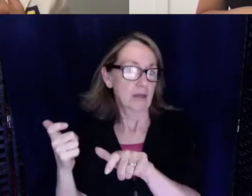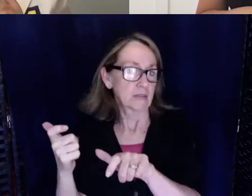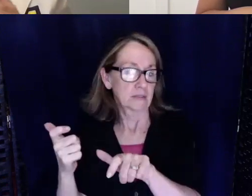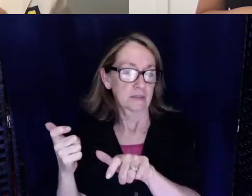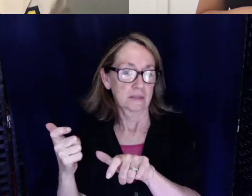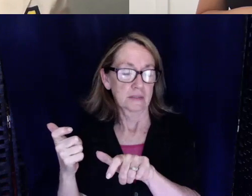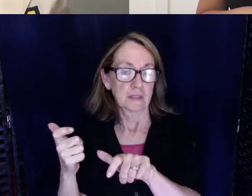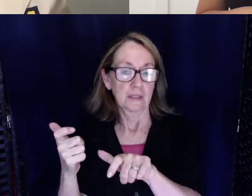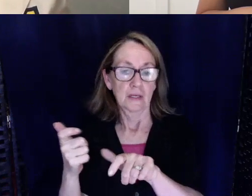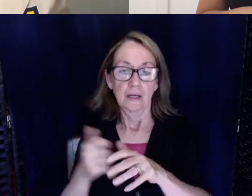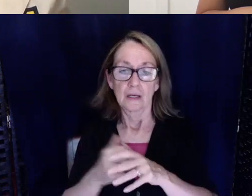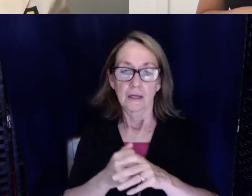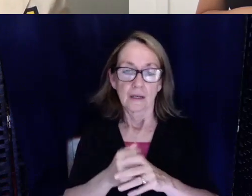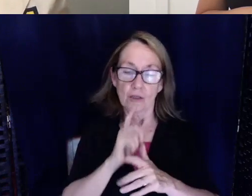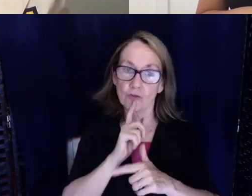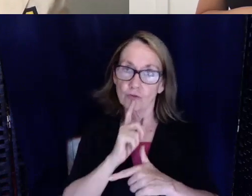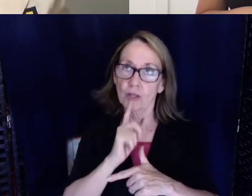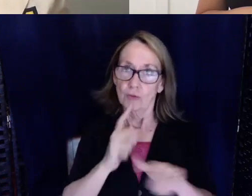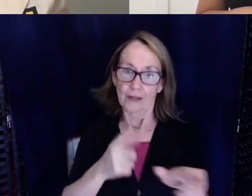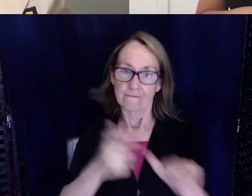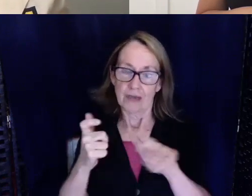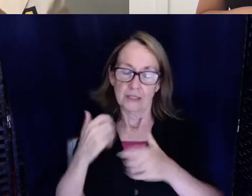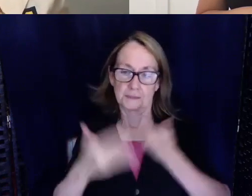They're really really fast pace.